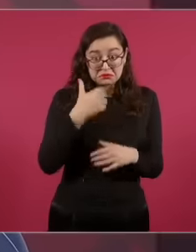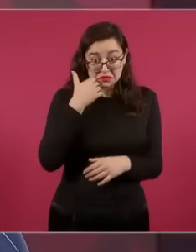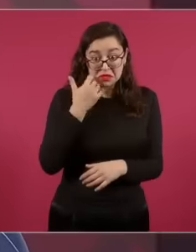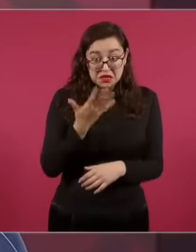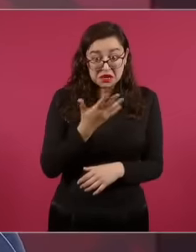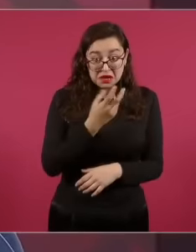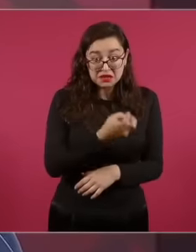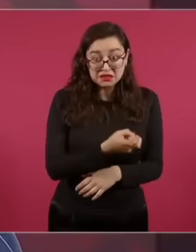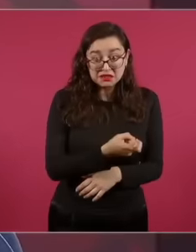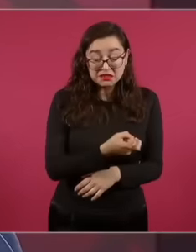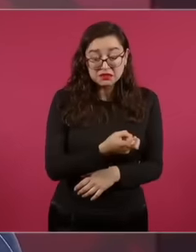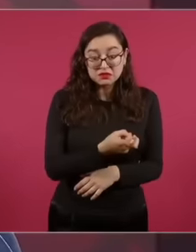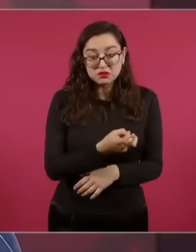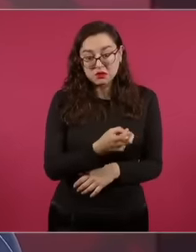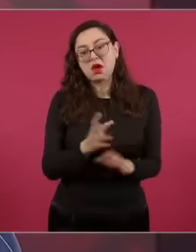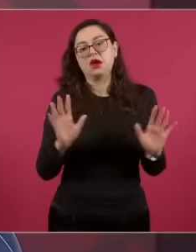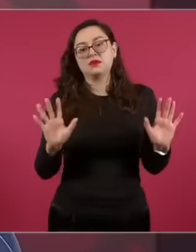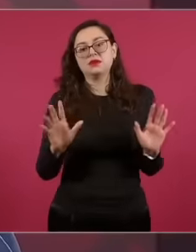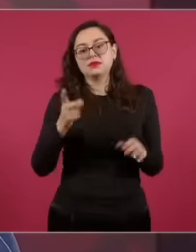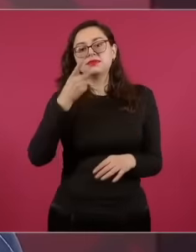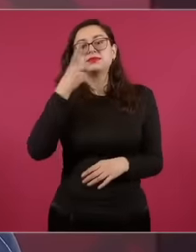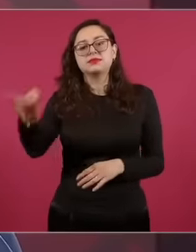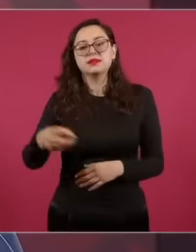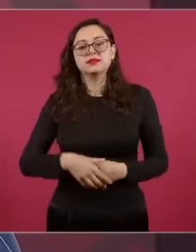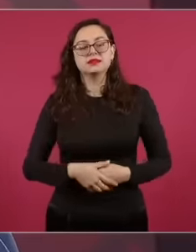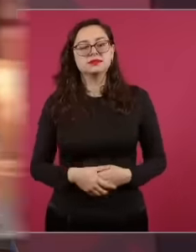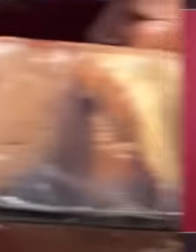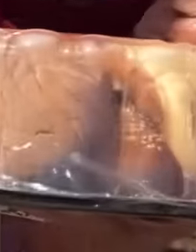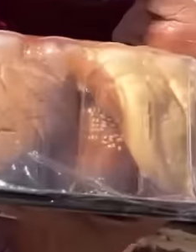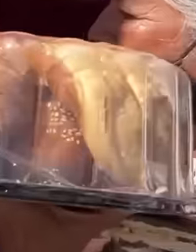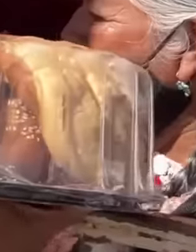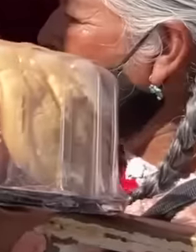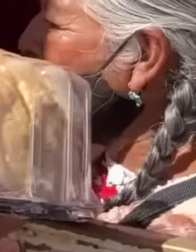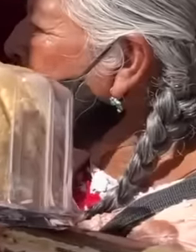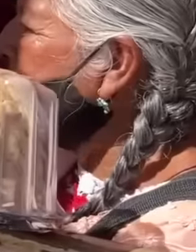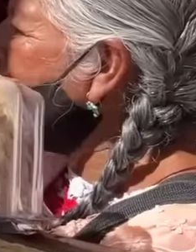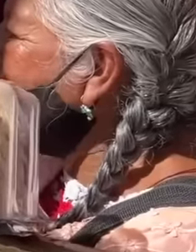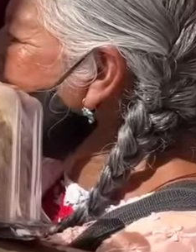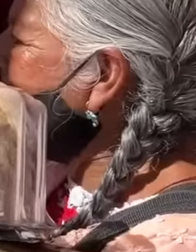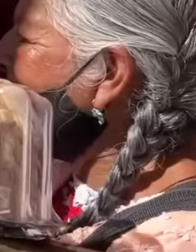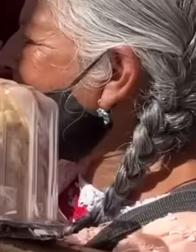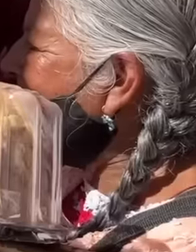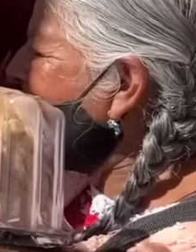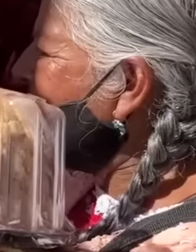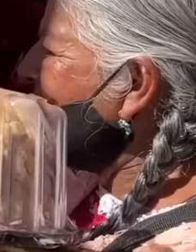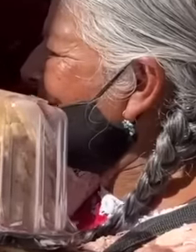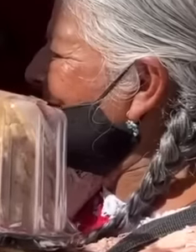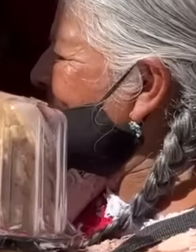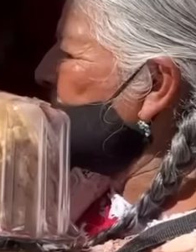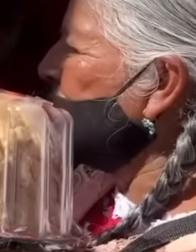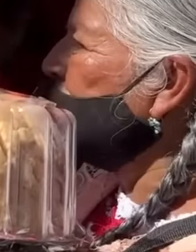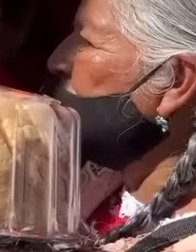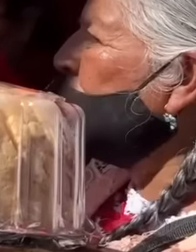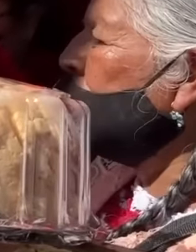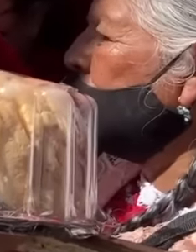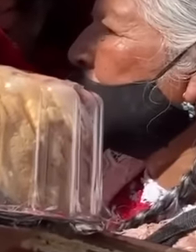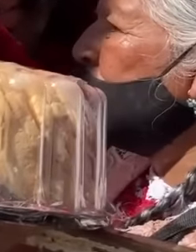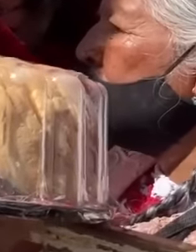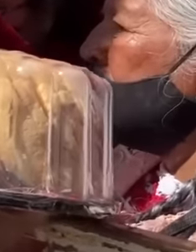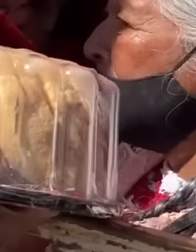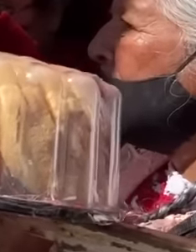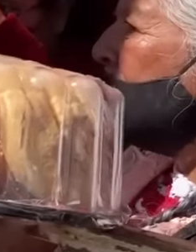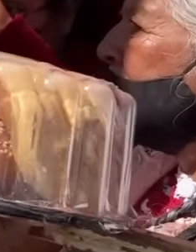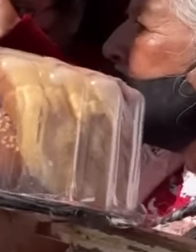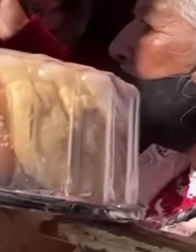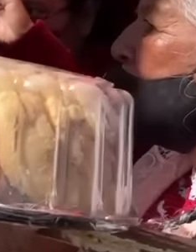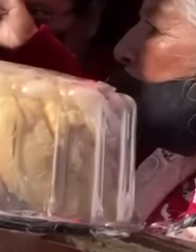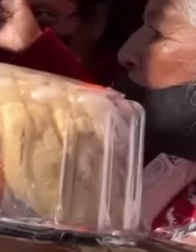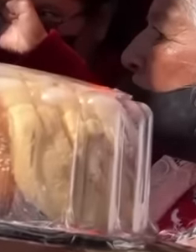they are no longer like the times before Now the people have the power but now tell me, do you agree